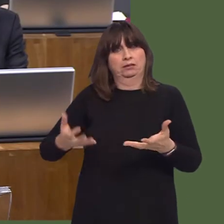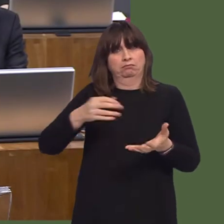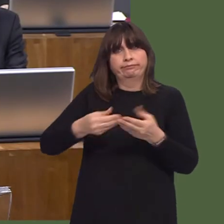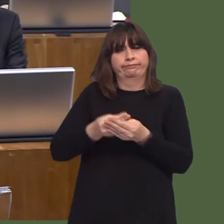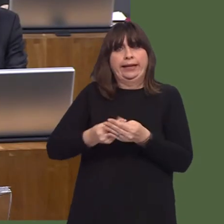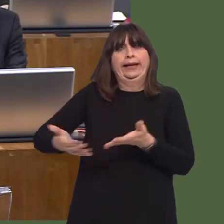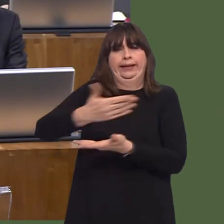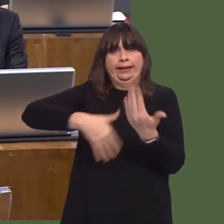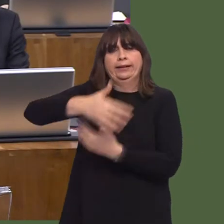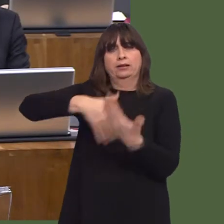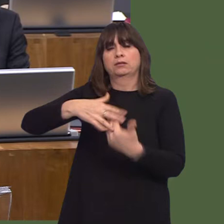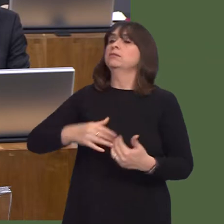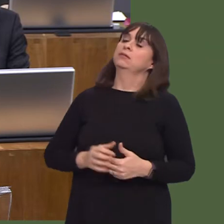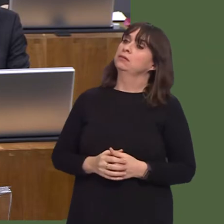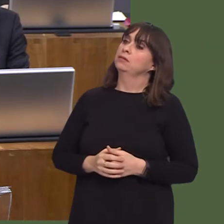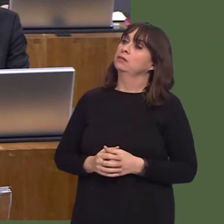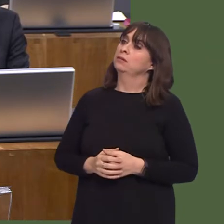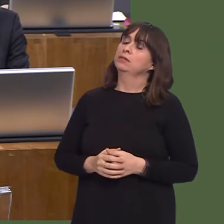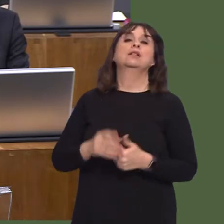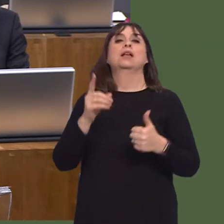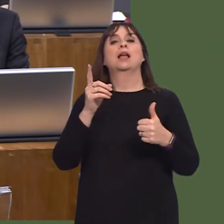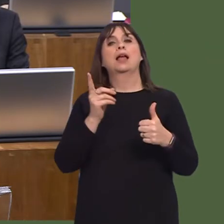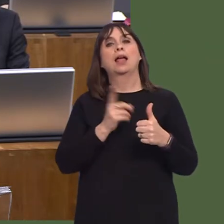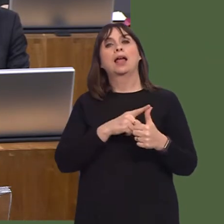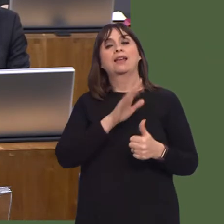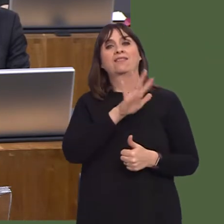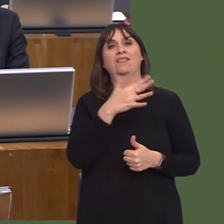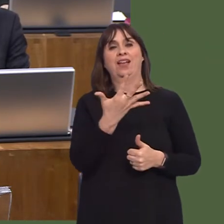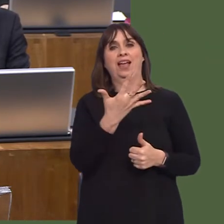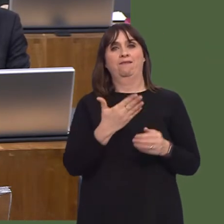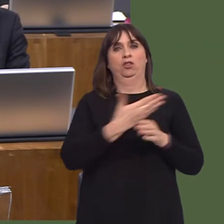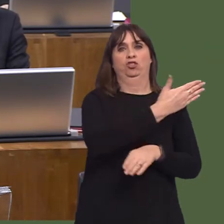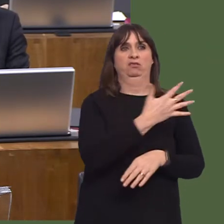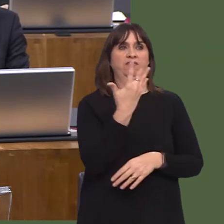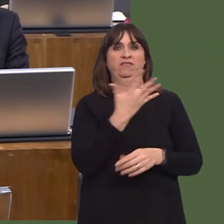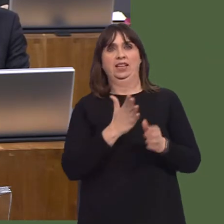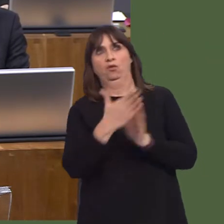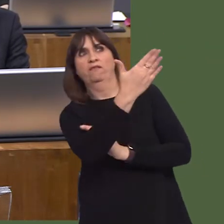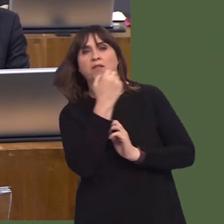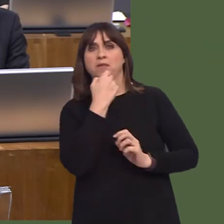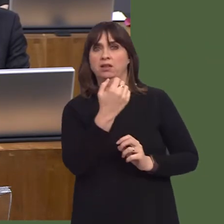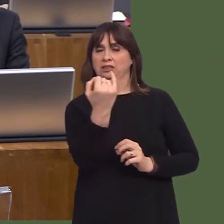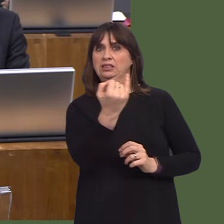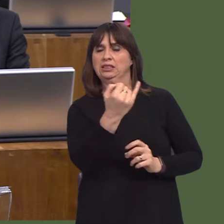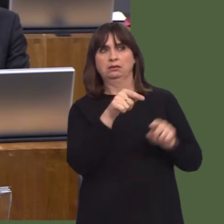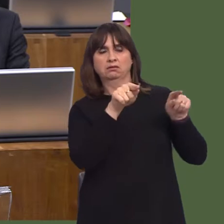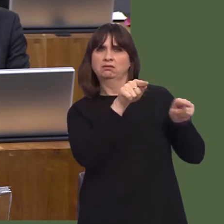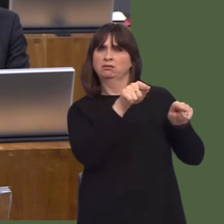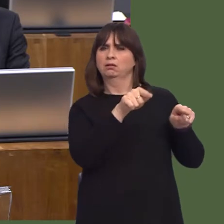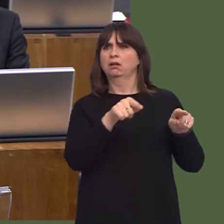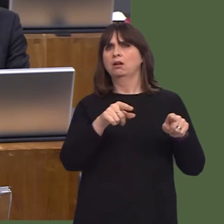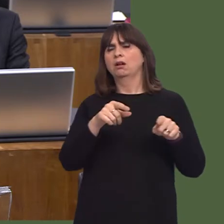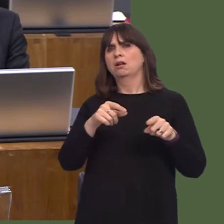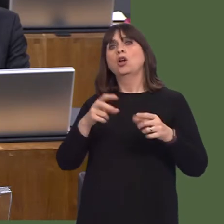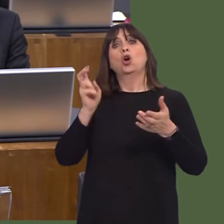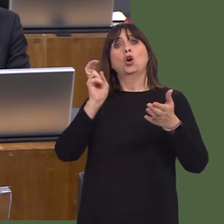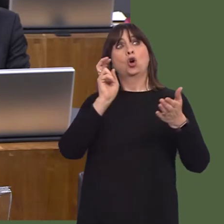of Plaid Cymru, putting to the ambulance trust what she has said today, and when I get a